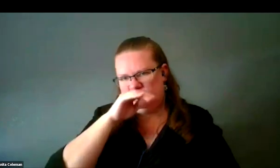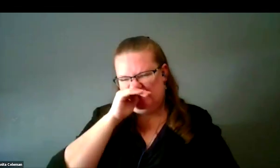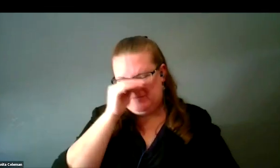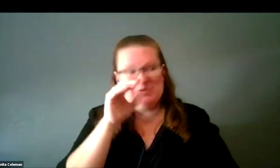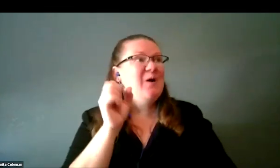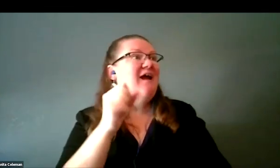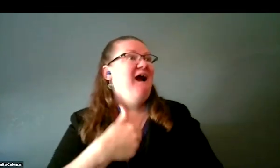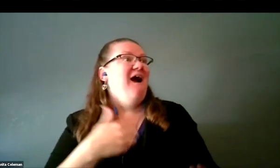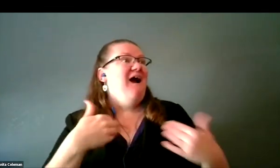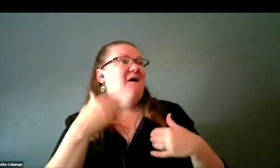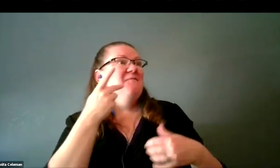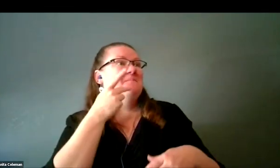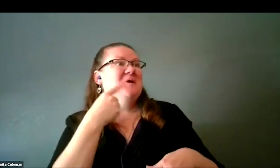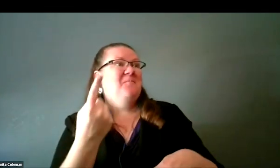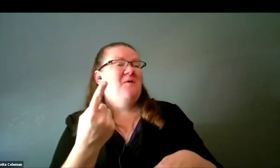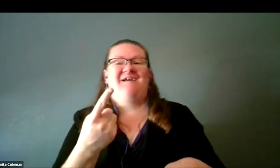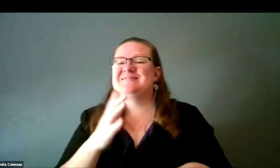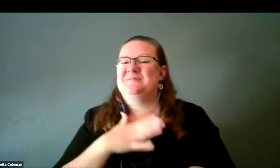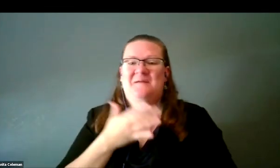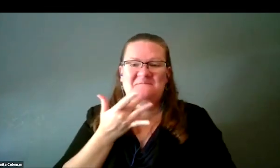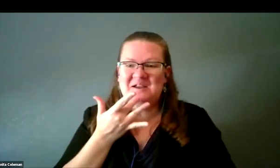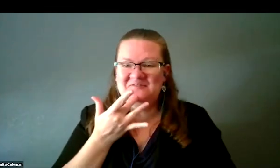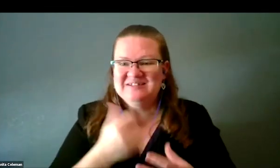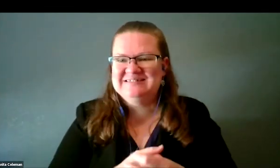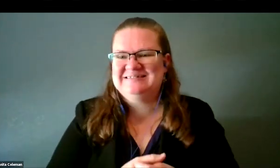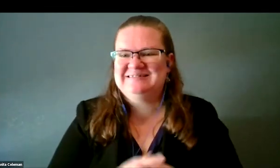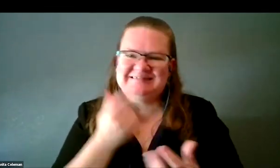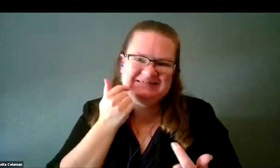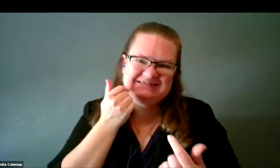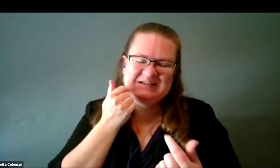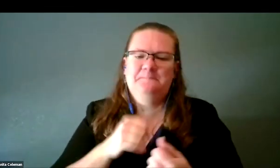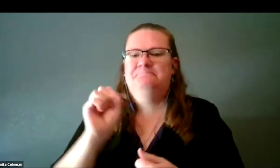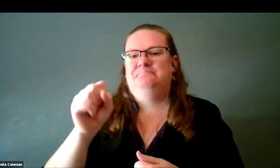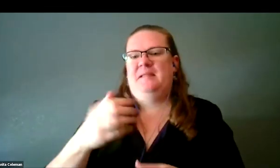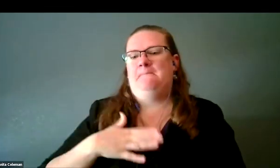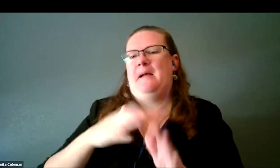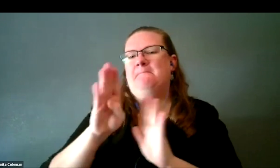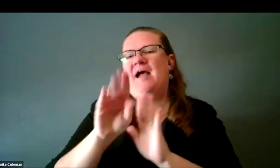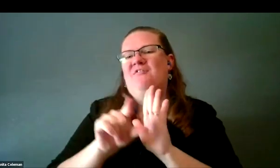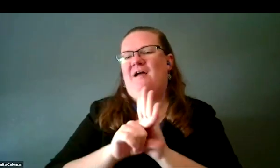This is one of my favorites. I know my background is interfering